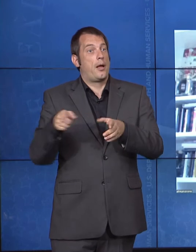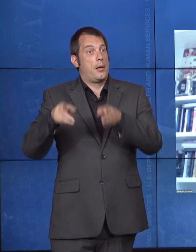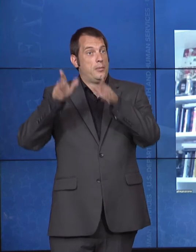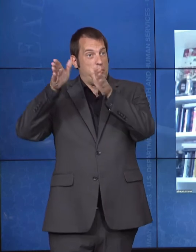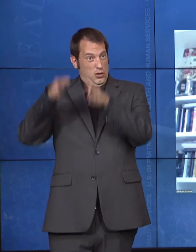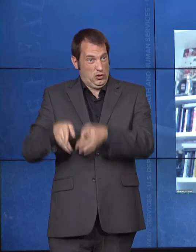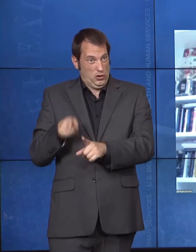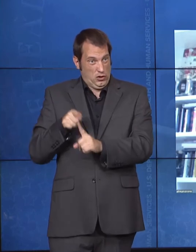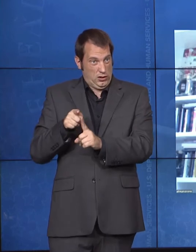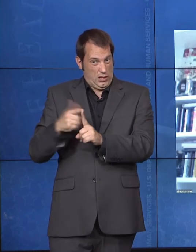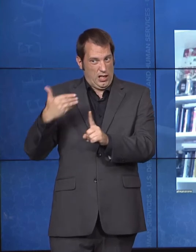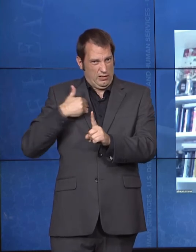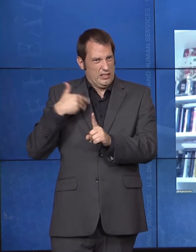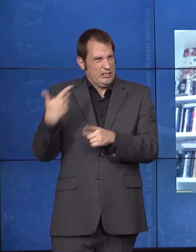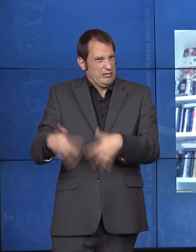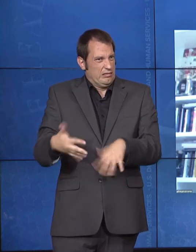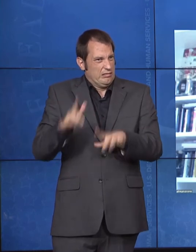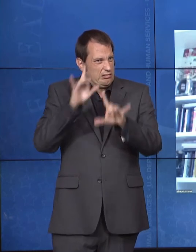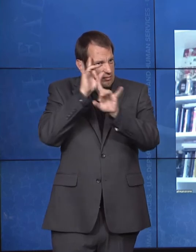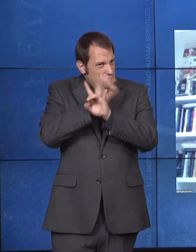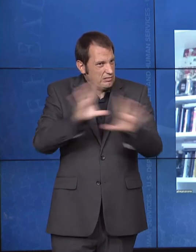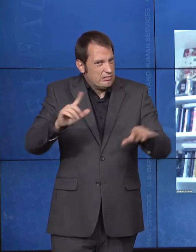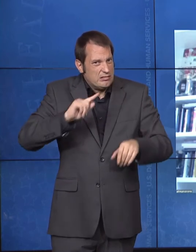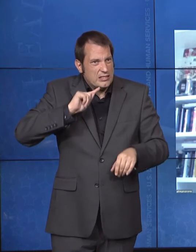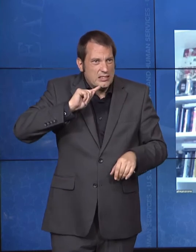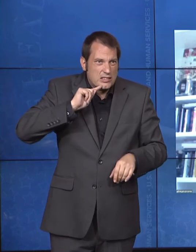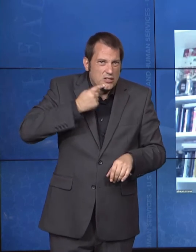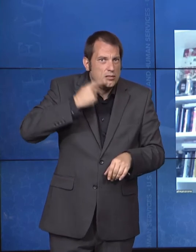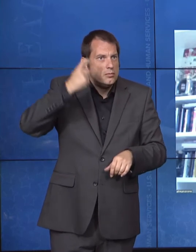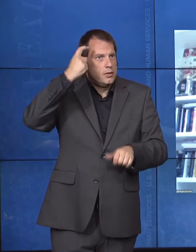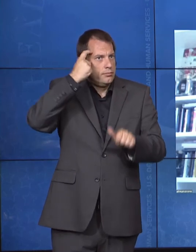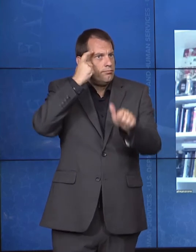receive a ventilator. And just think about that for a moment. The message that sends